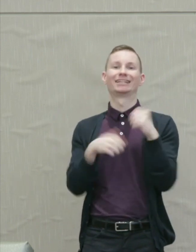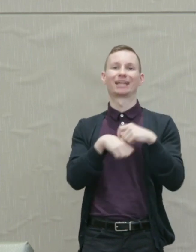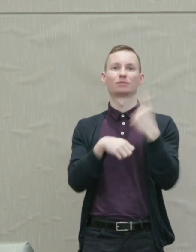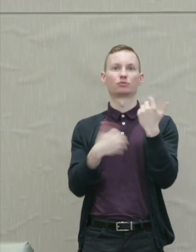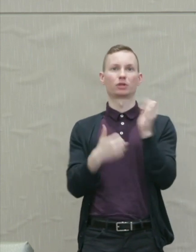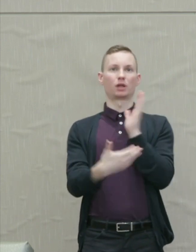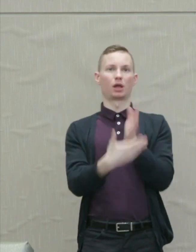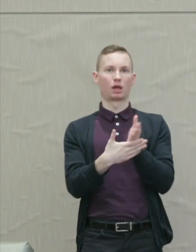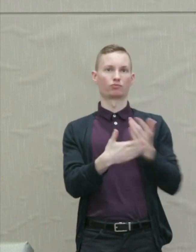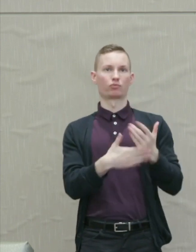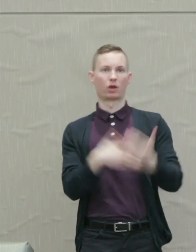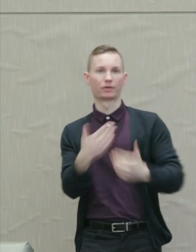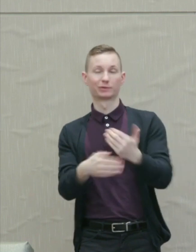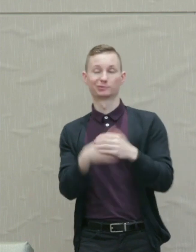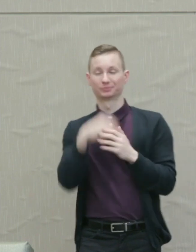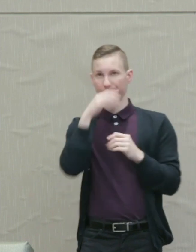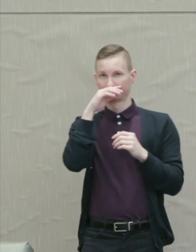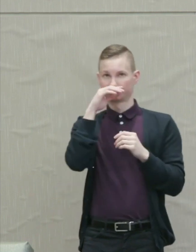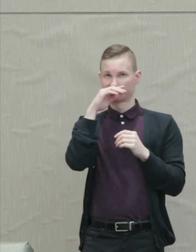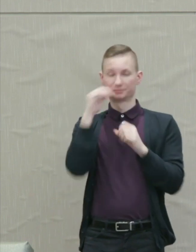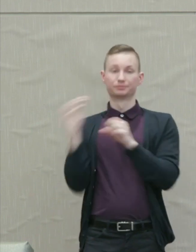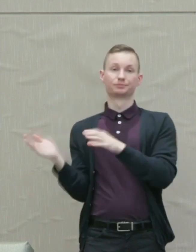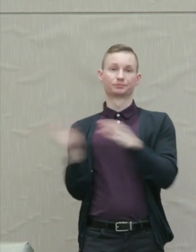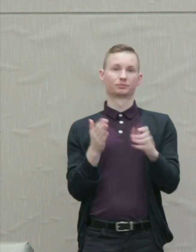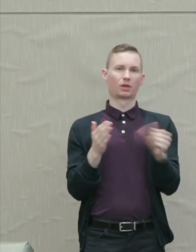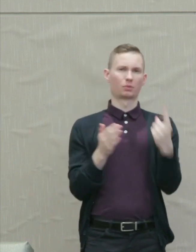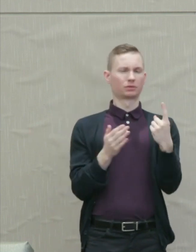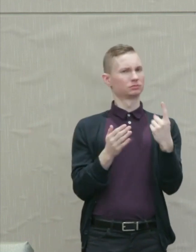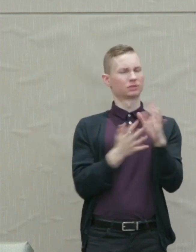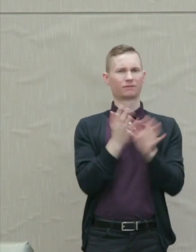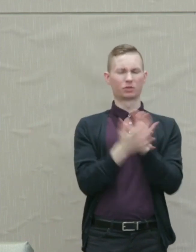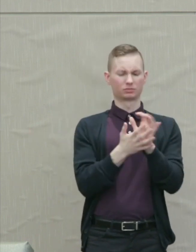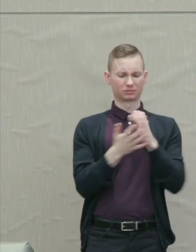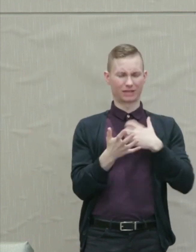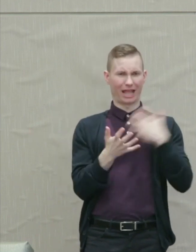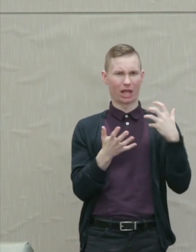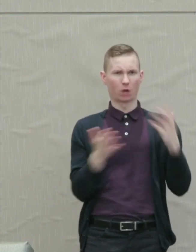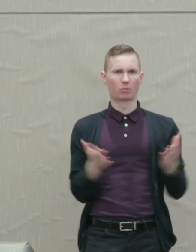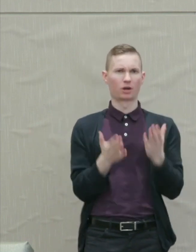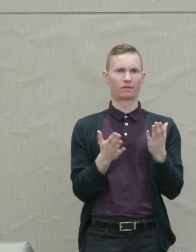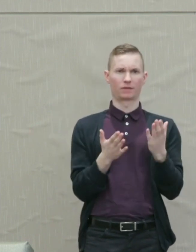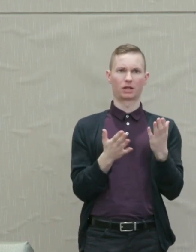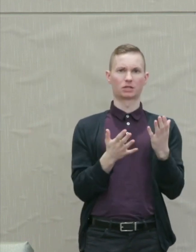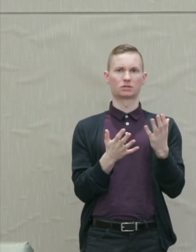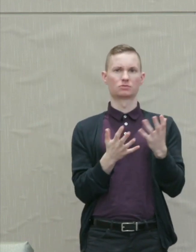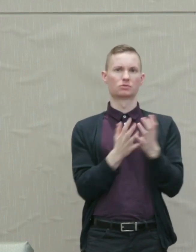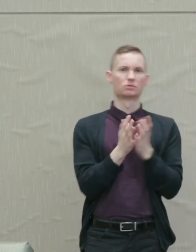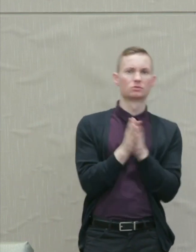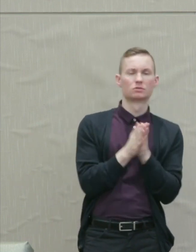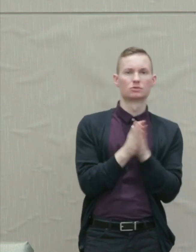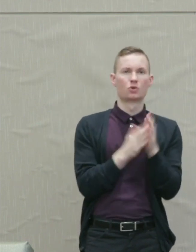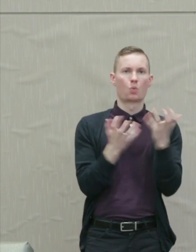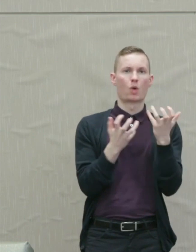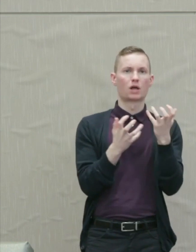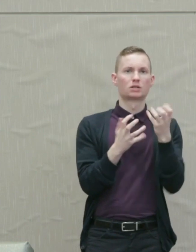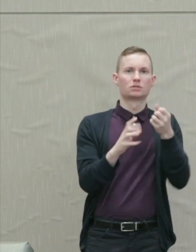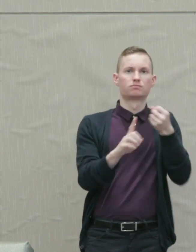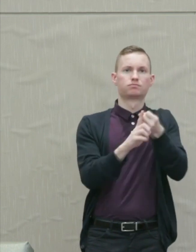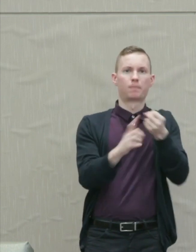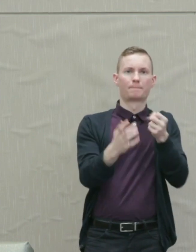The other is a confused anger motivated drive to strike back violently, to inflict damage.